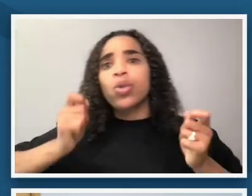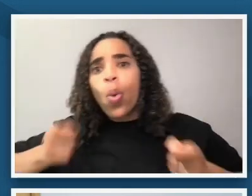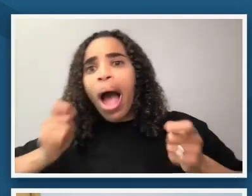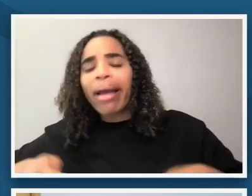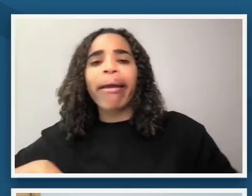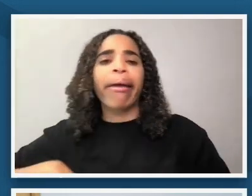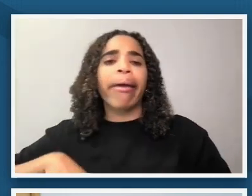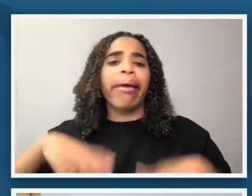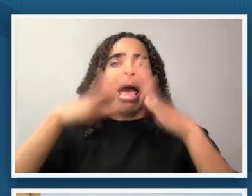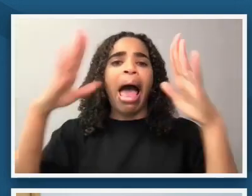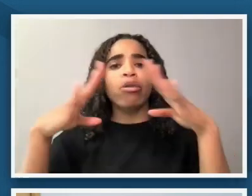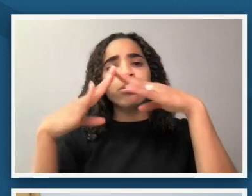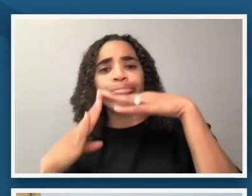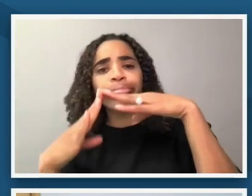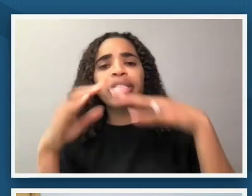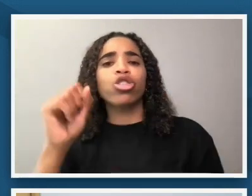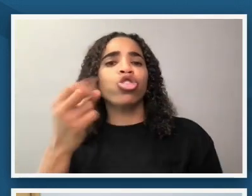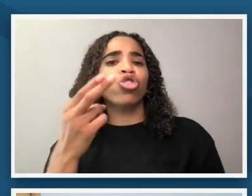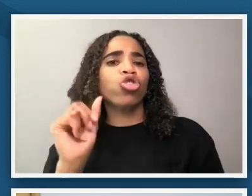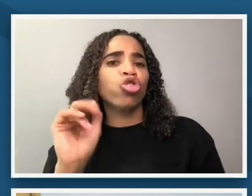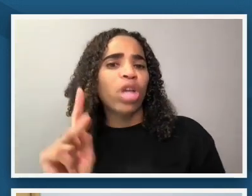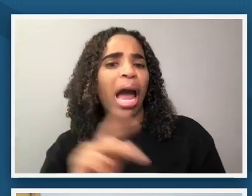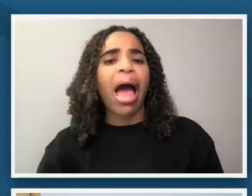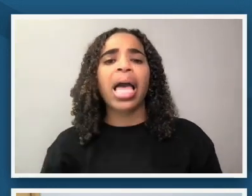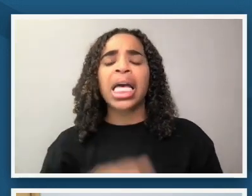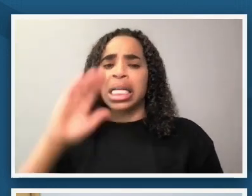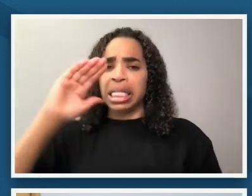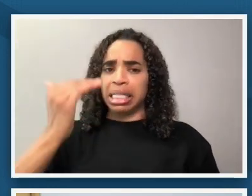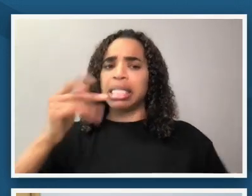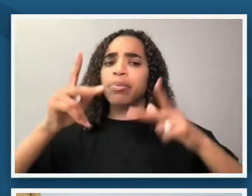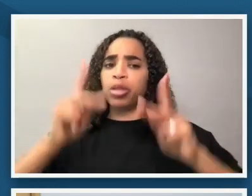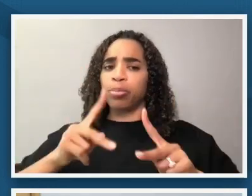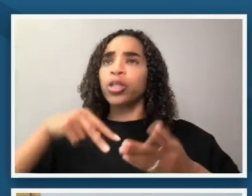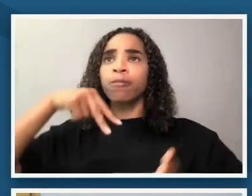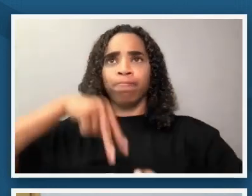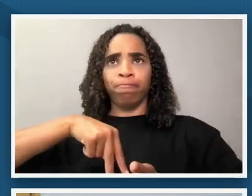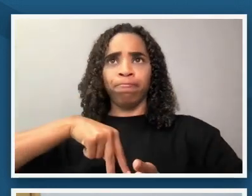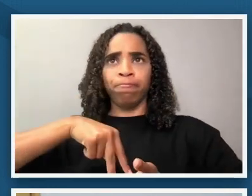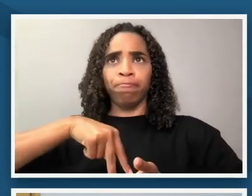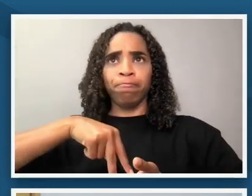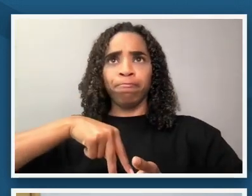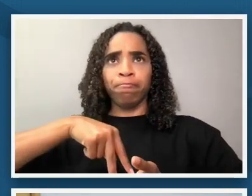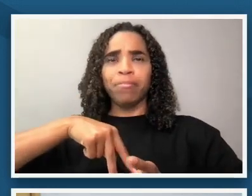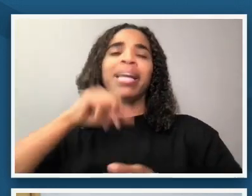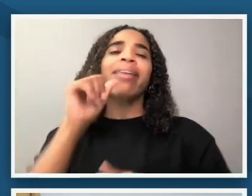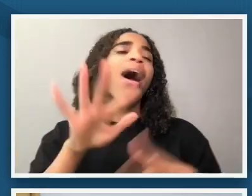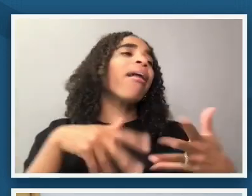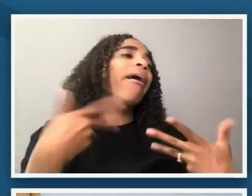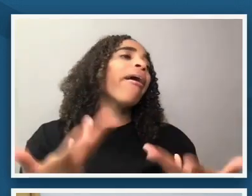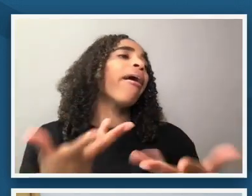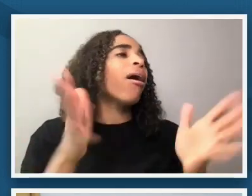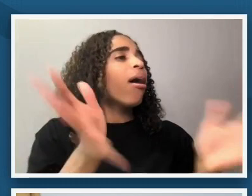some say that the subjects seem to be intentionally posed not a casual shot and some of that could have to do with